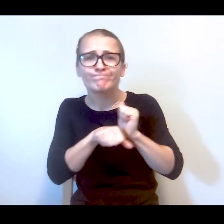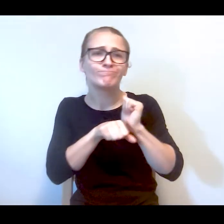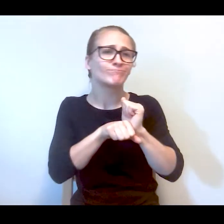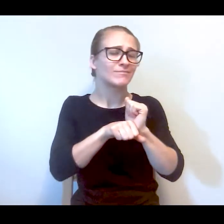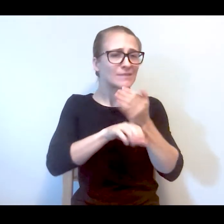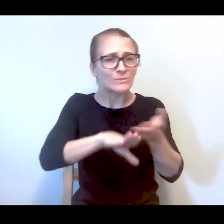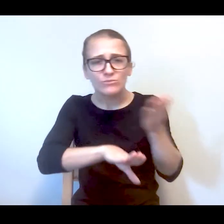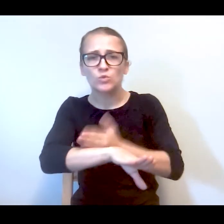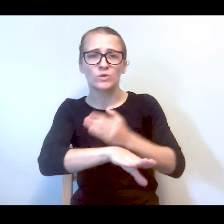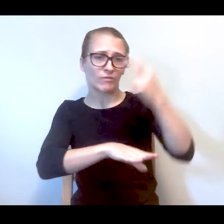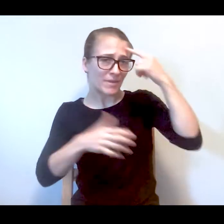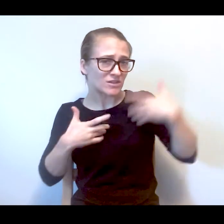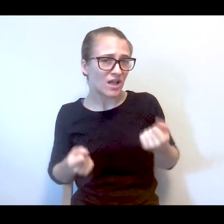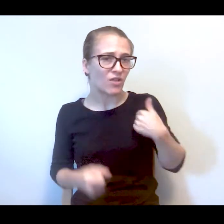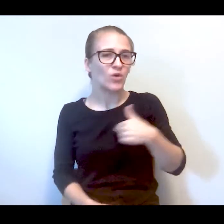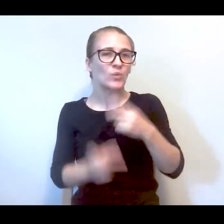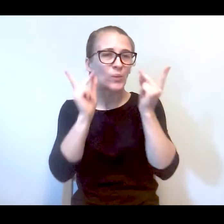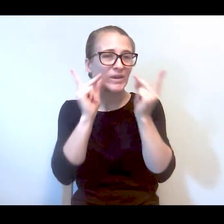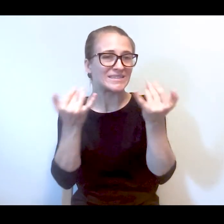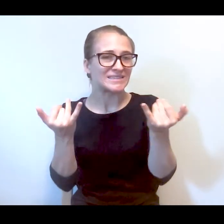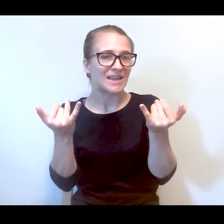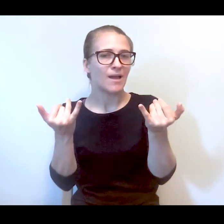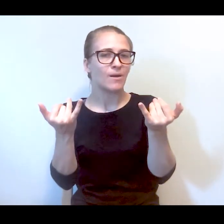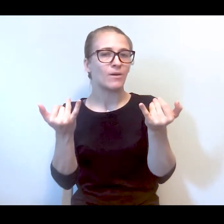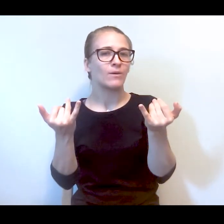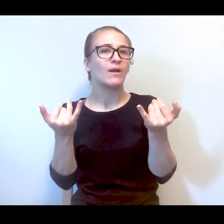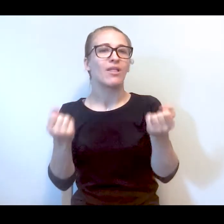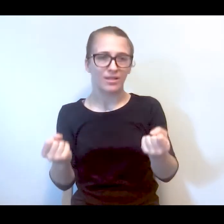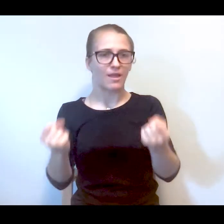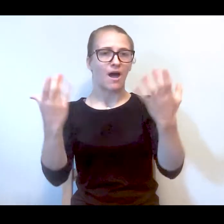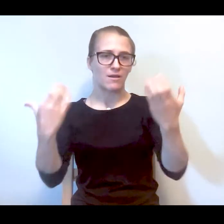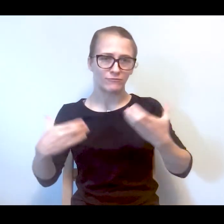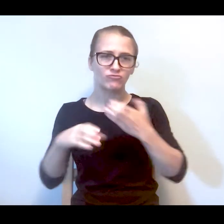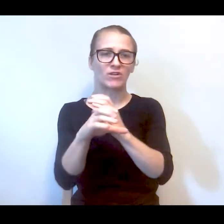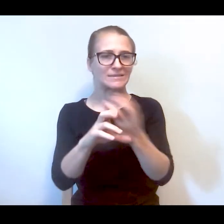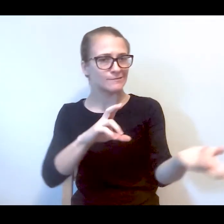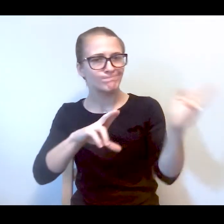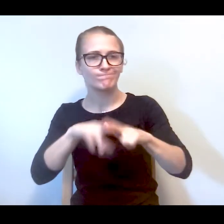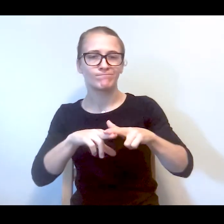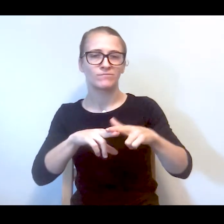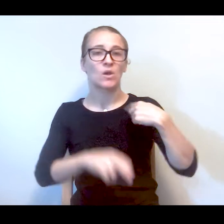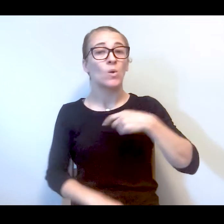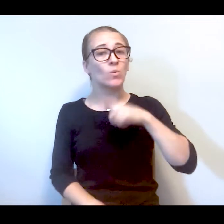mental health, we're just seeing a movement of crises. In addition to supportive housing we need to be